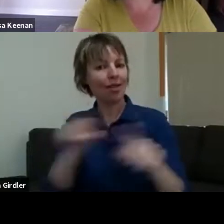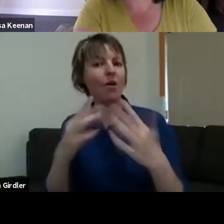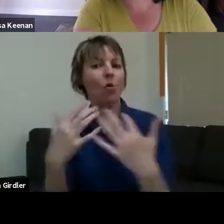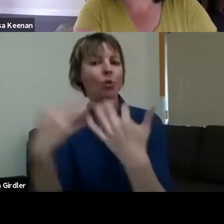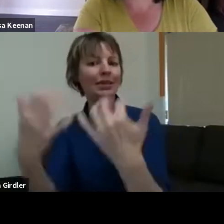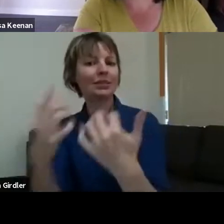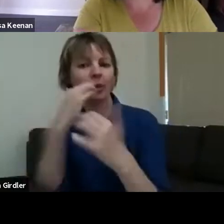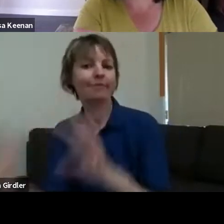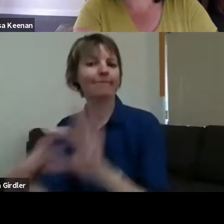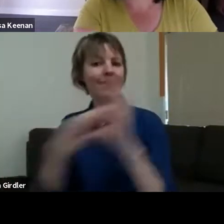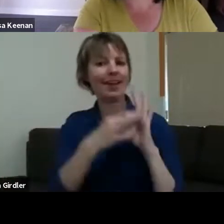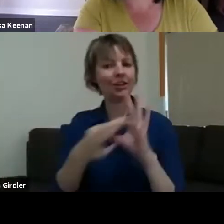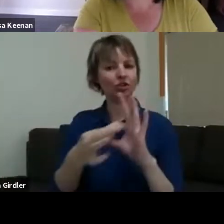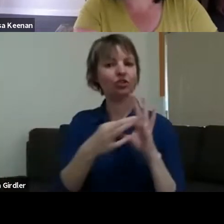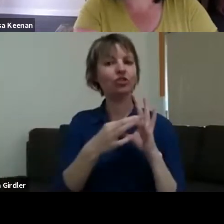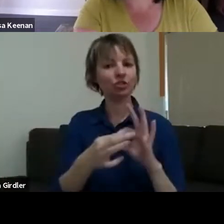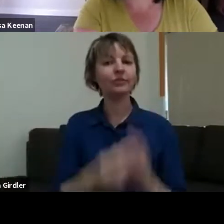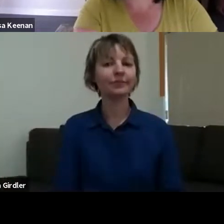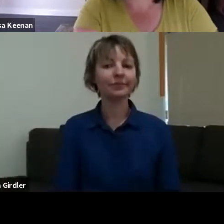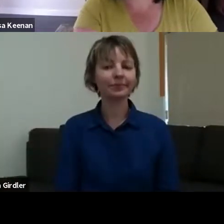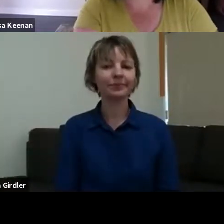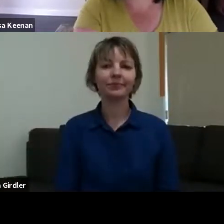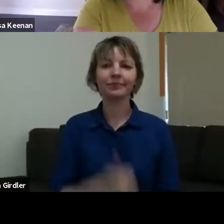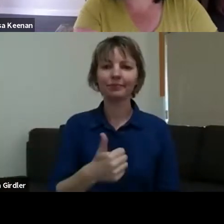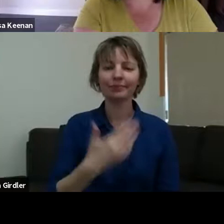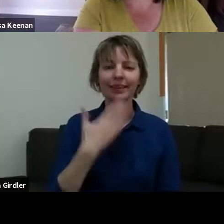Great. Thanks, Mahony. Vanessa, did you want to say something on that